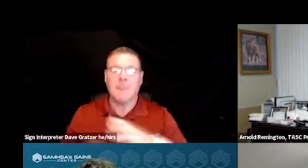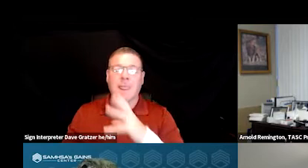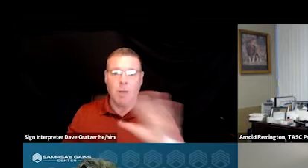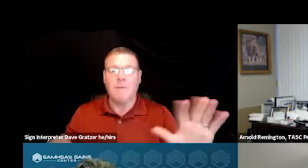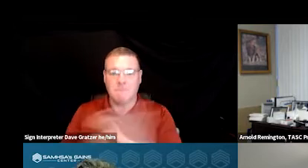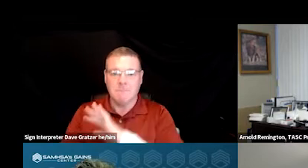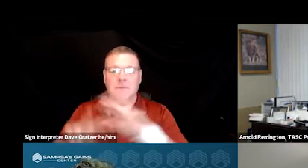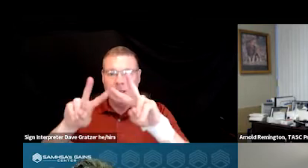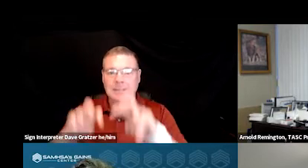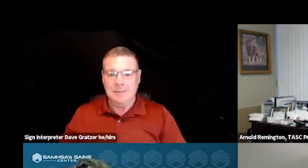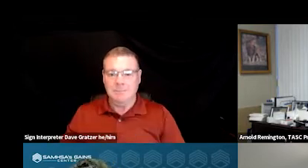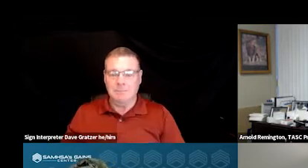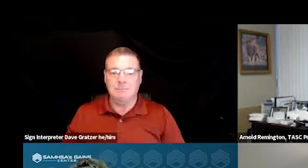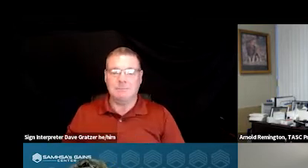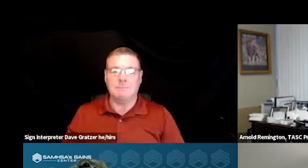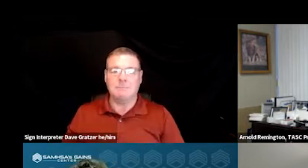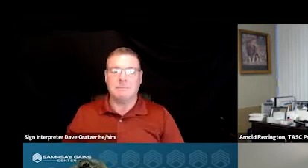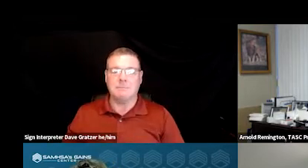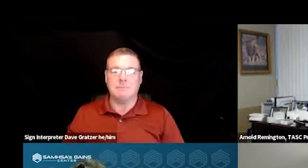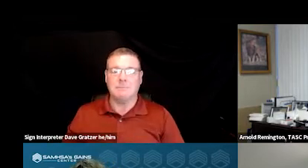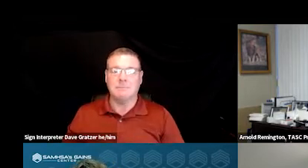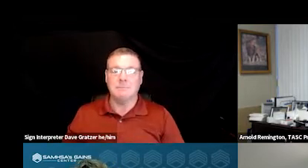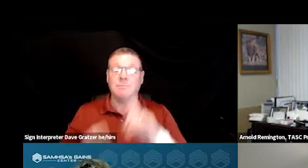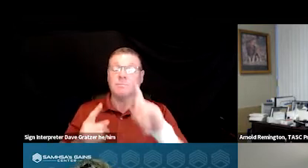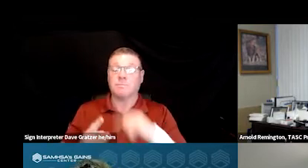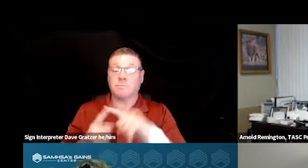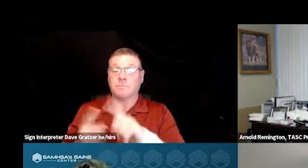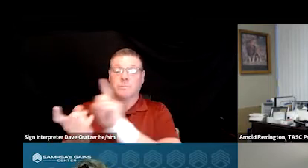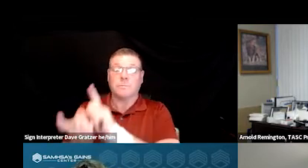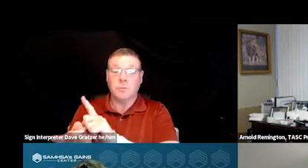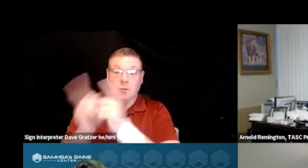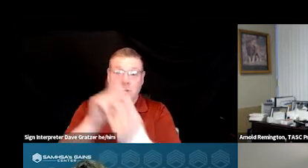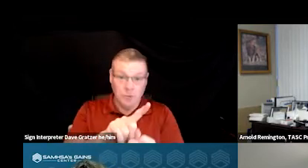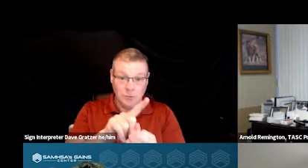before anyone went on the unit. When we transitioned, let's see,